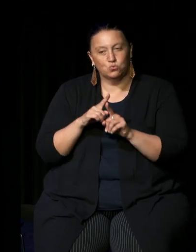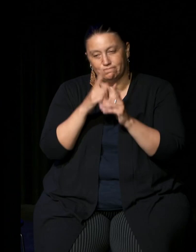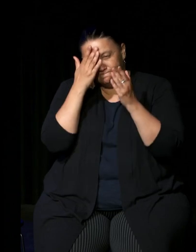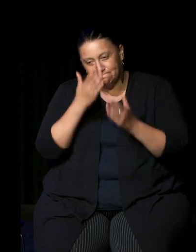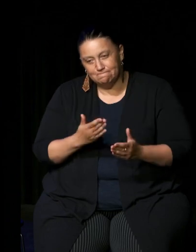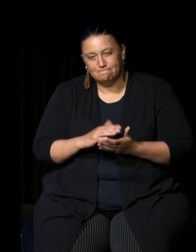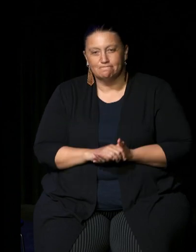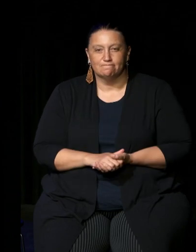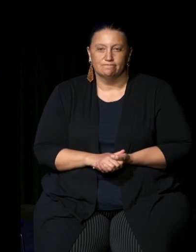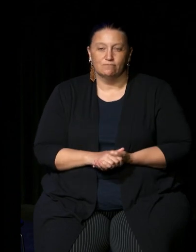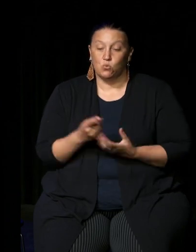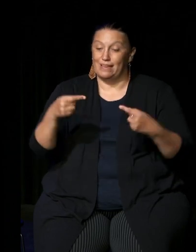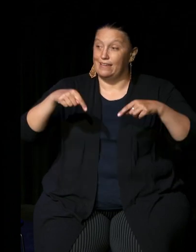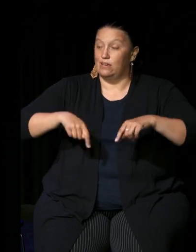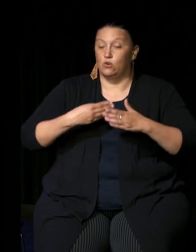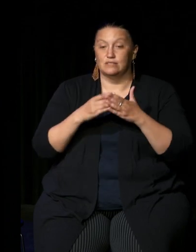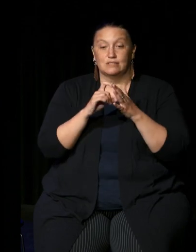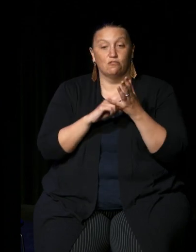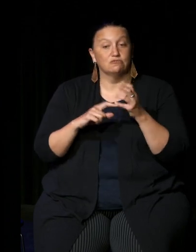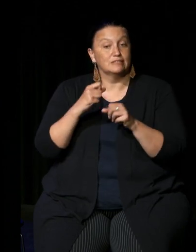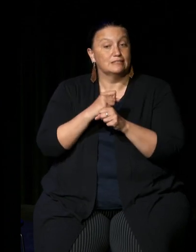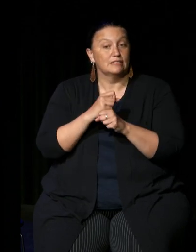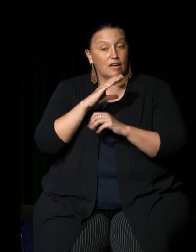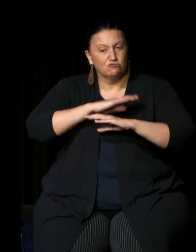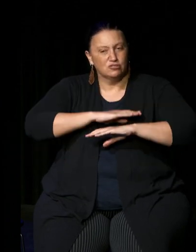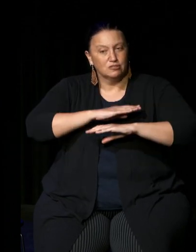while you are here in Dharug Country may the good spirit by Army watch over you